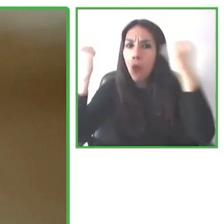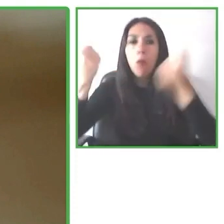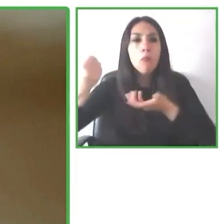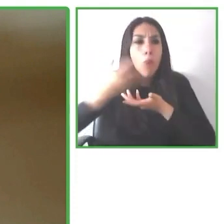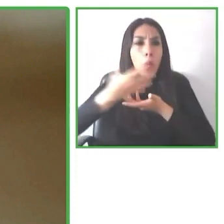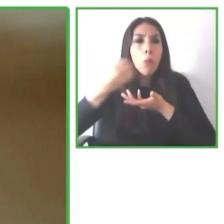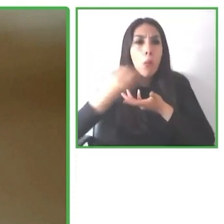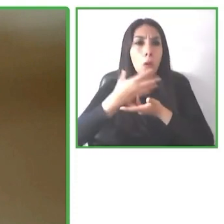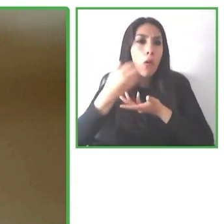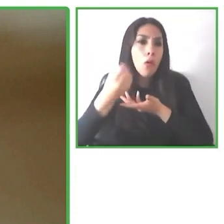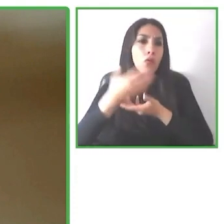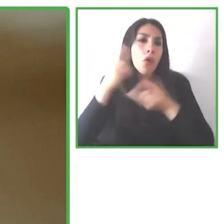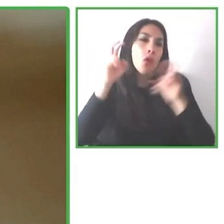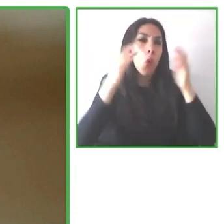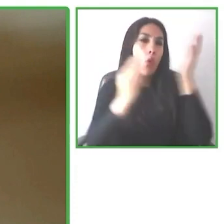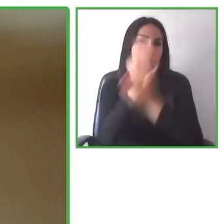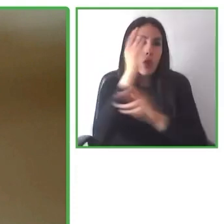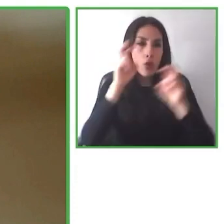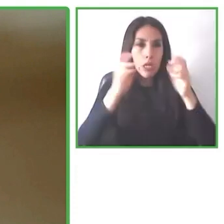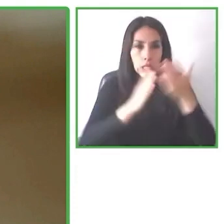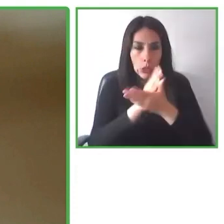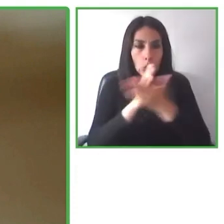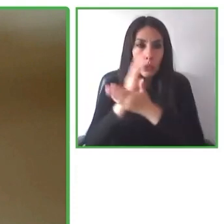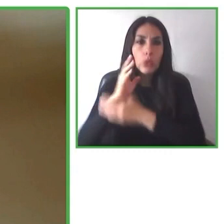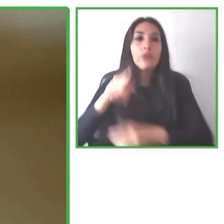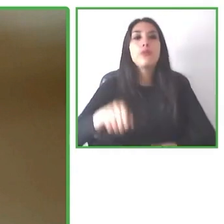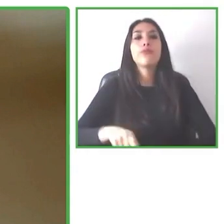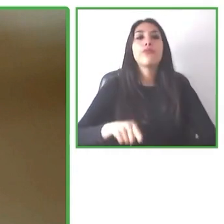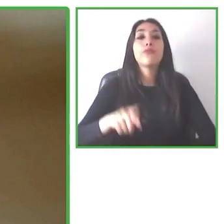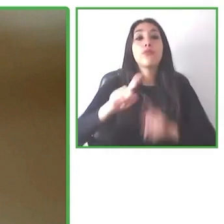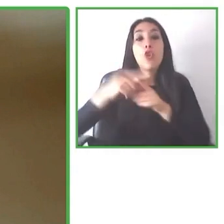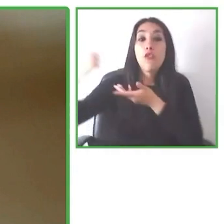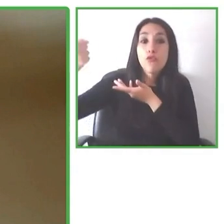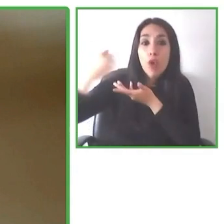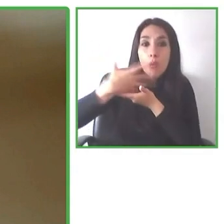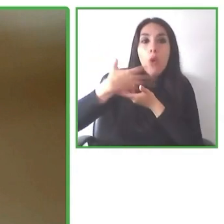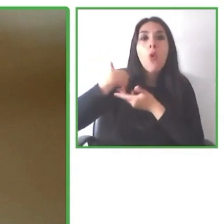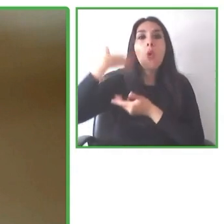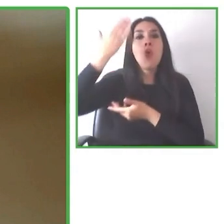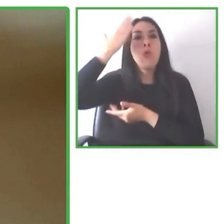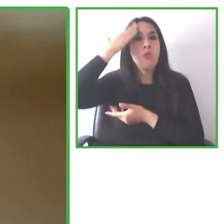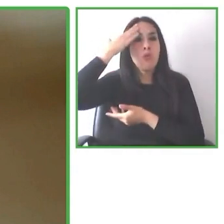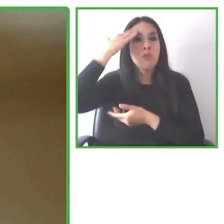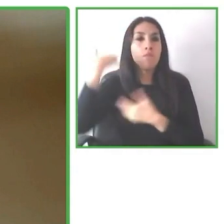to be accessible from the first moment that they decide they want to travel. Then we want to look at the destination,